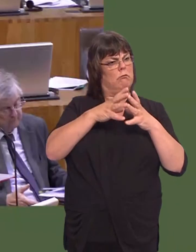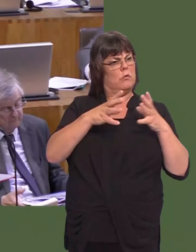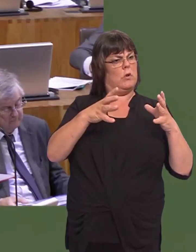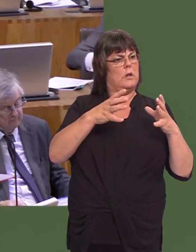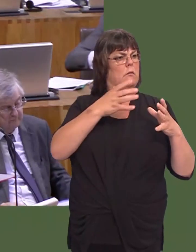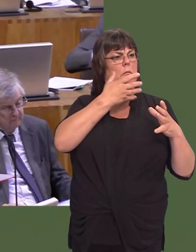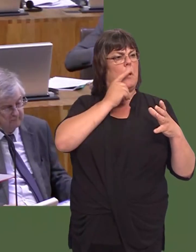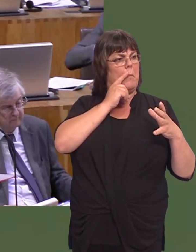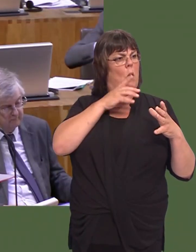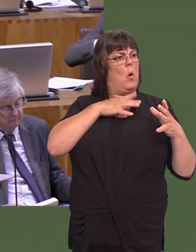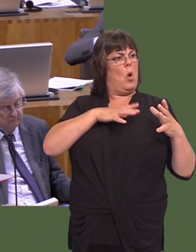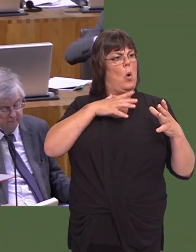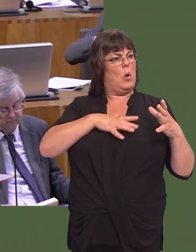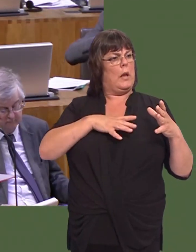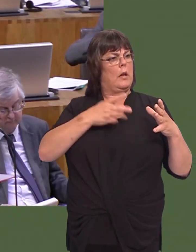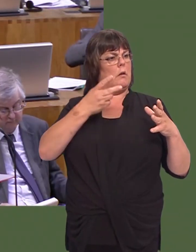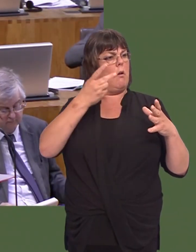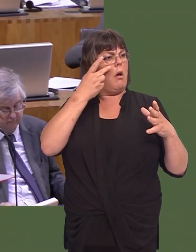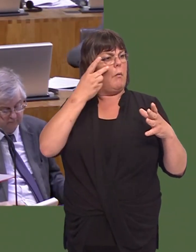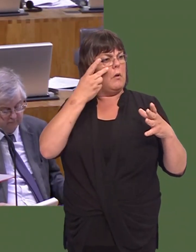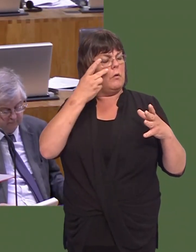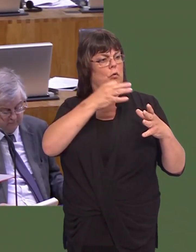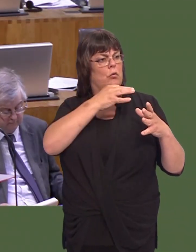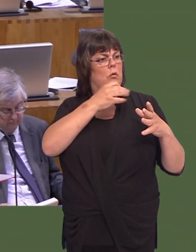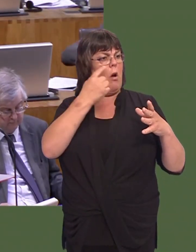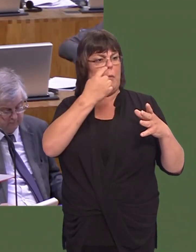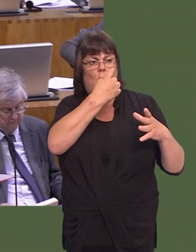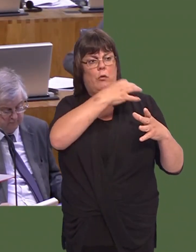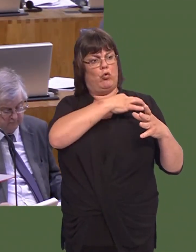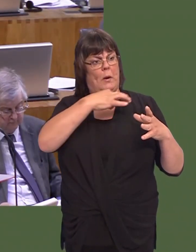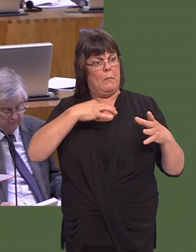offthalmolegómae hynnyín wiróond mae yna gynllun wedi cael ei sefydlu sydd yn cael